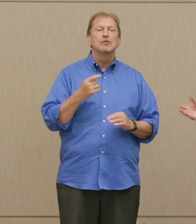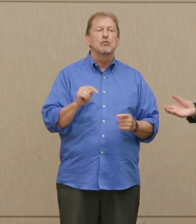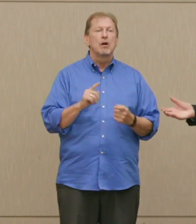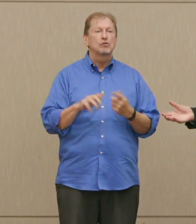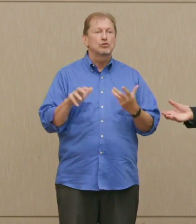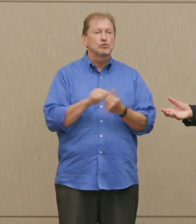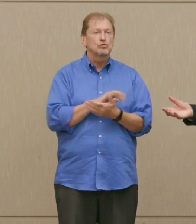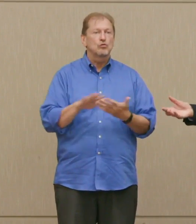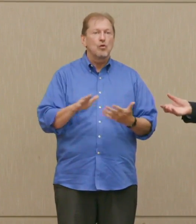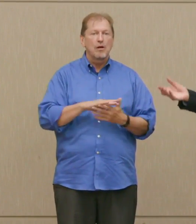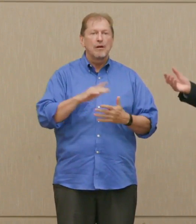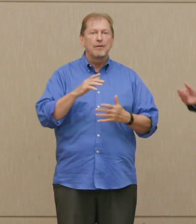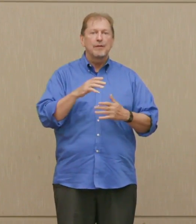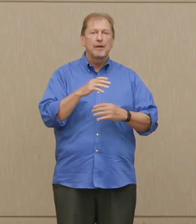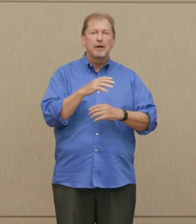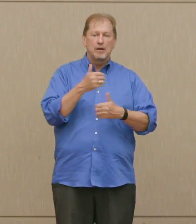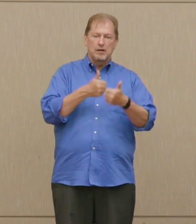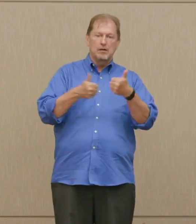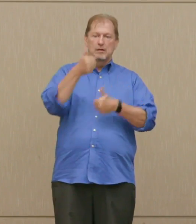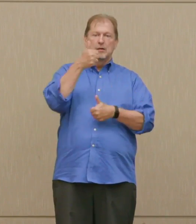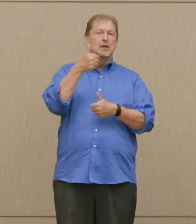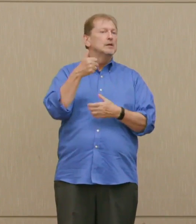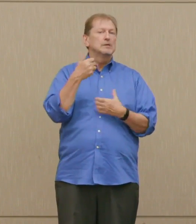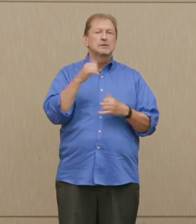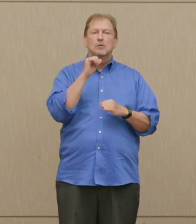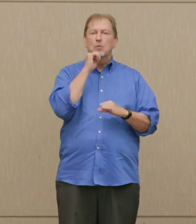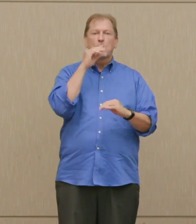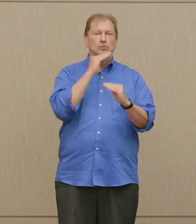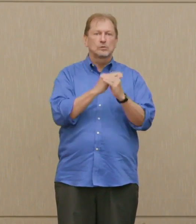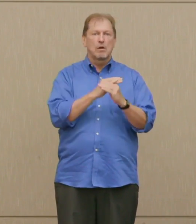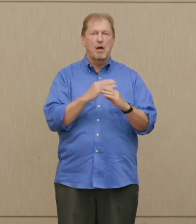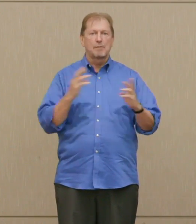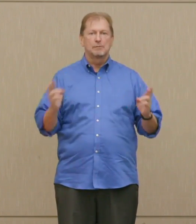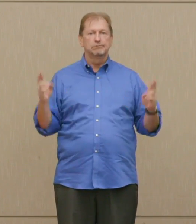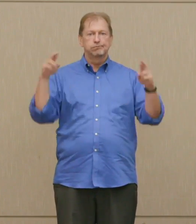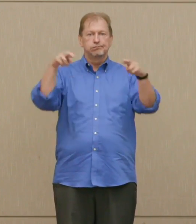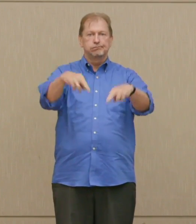That will not paralyze them and will not achieve anything very useful.